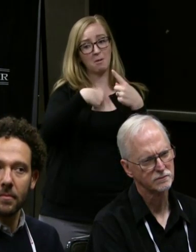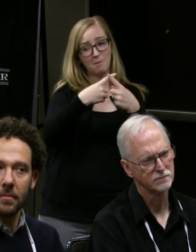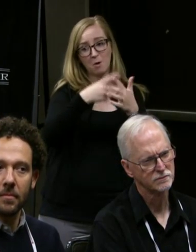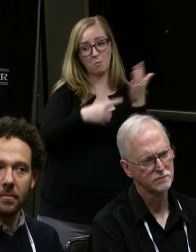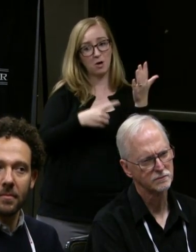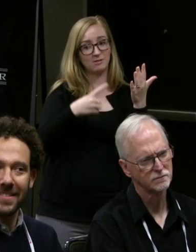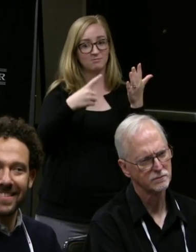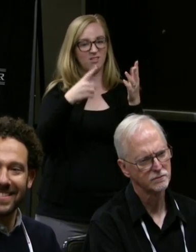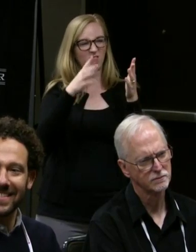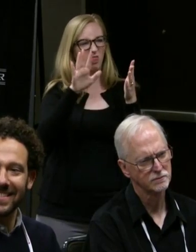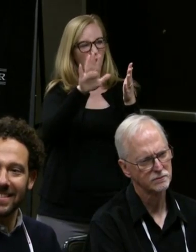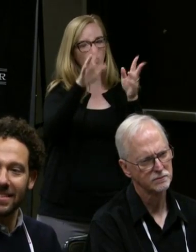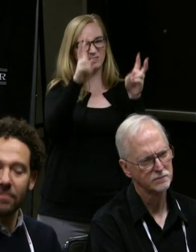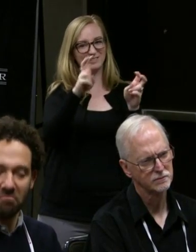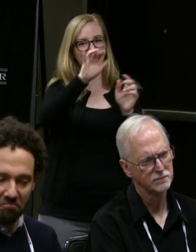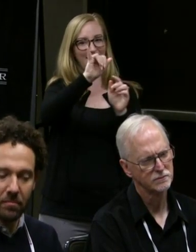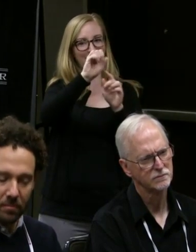Rules of engagement.